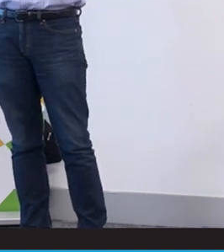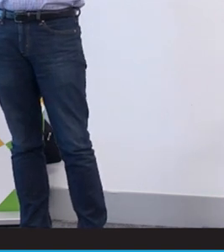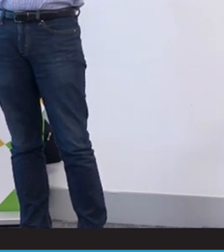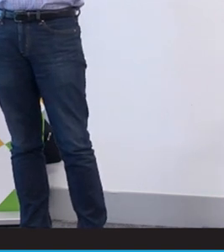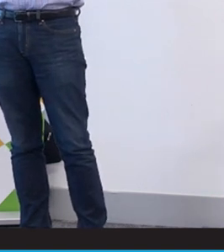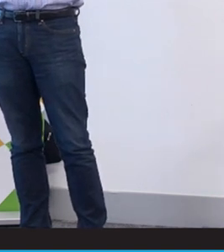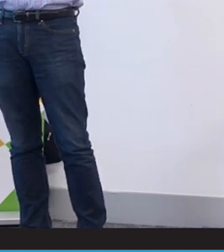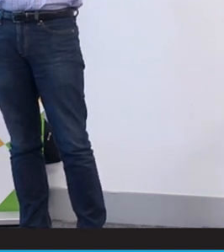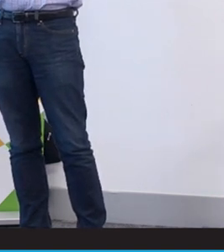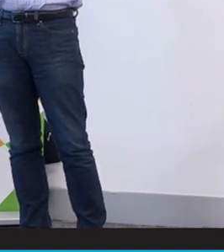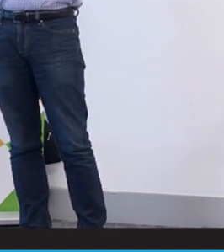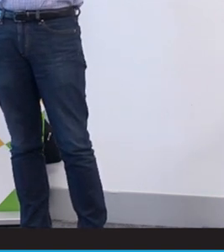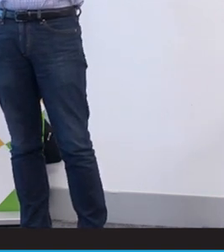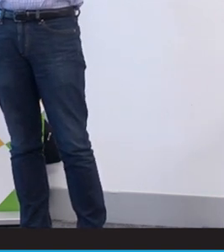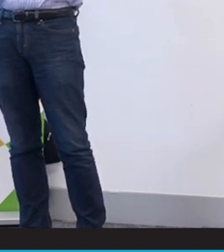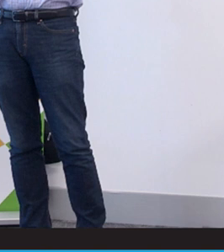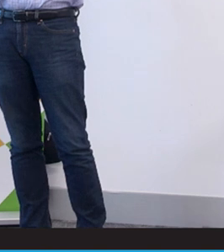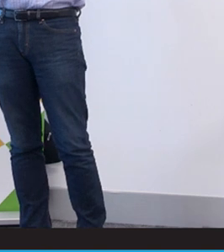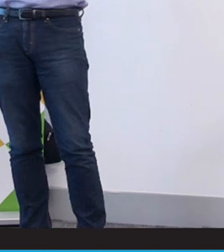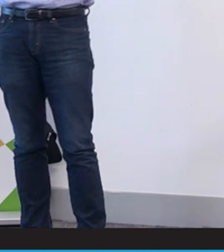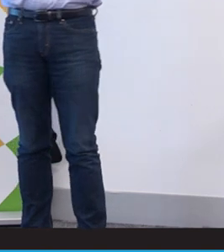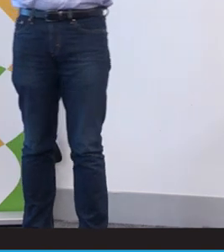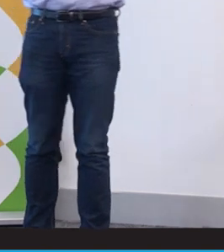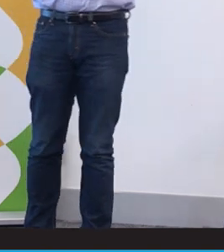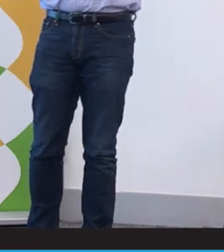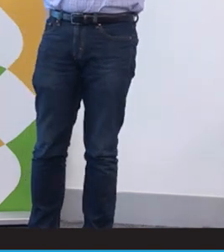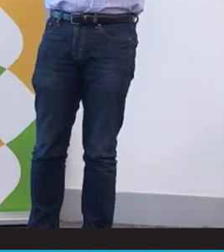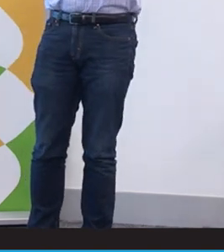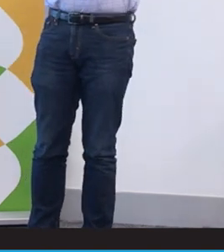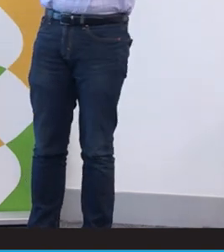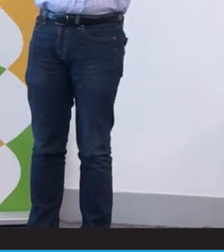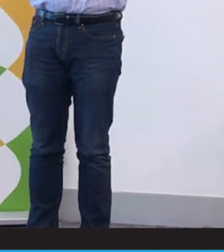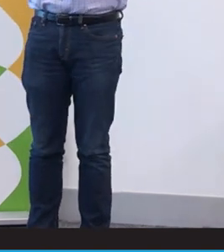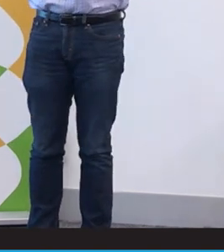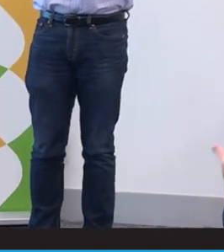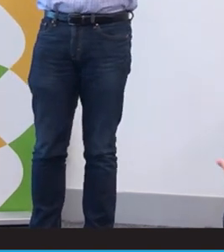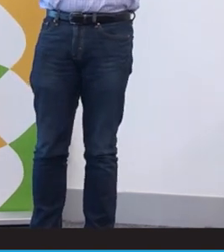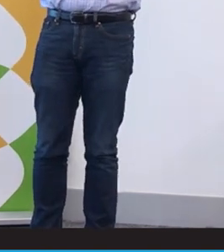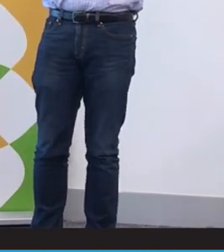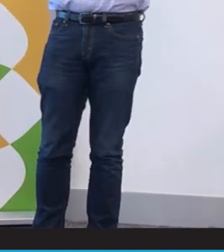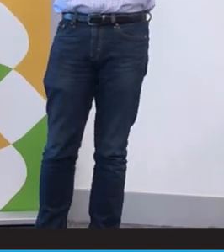and the services and the finances we need to access services and information and navigate life.